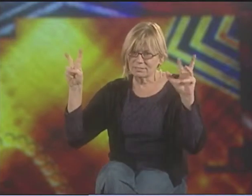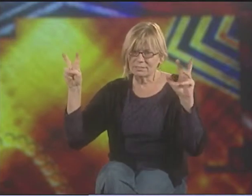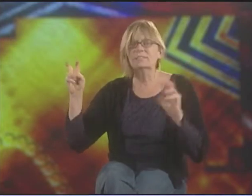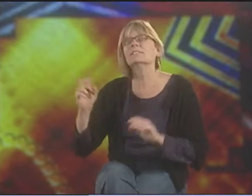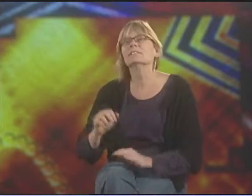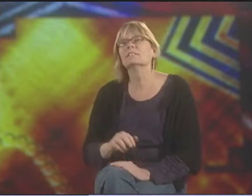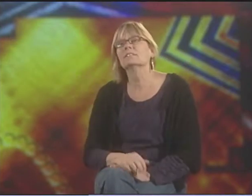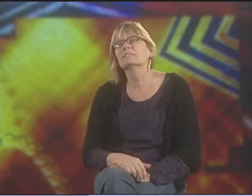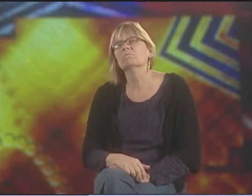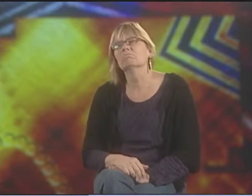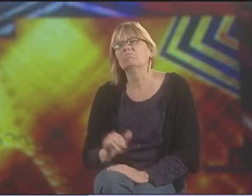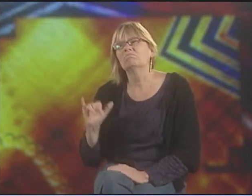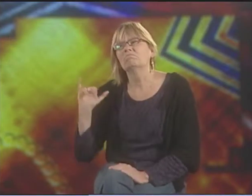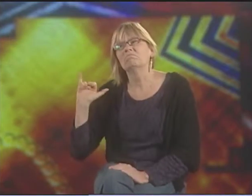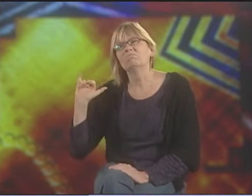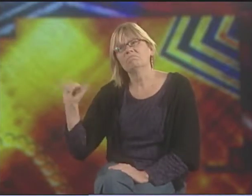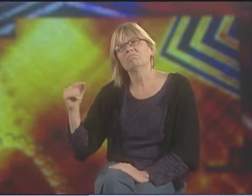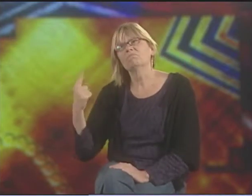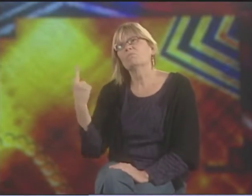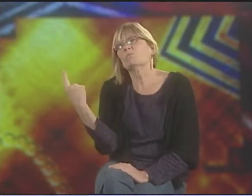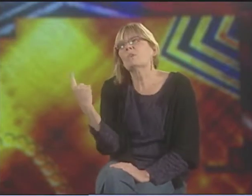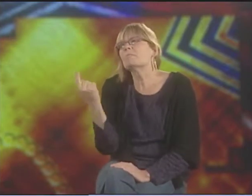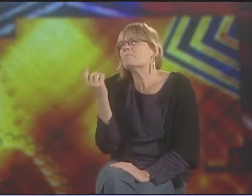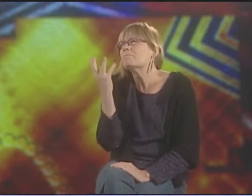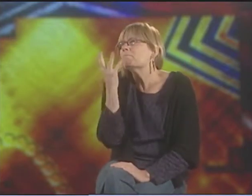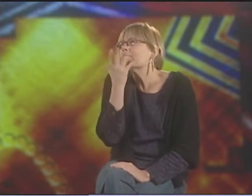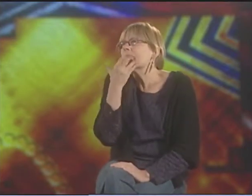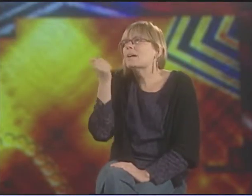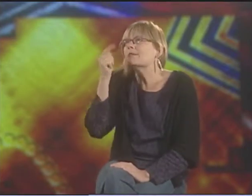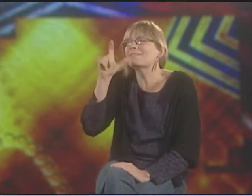AND IT'S CALLED "HANDS." "THE HANDS."